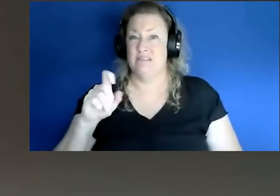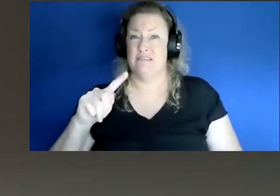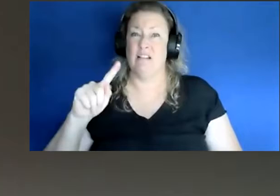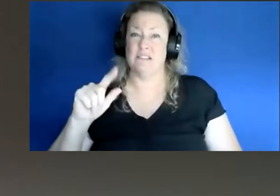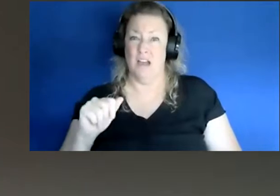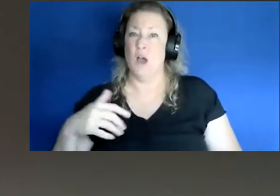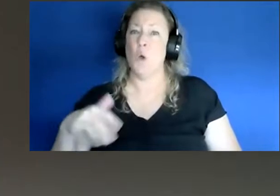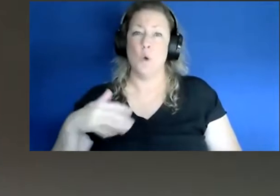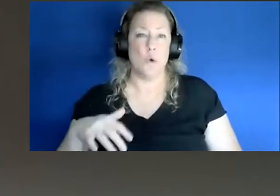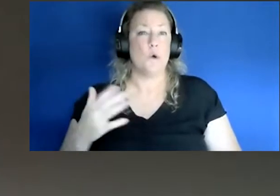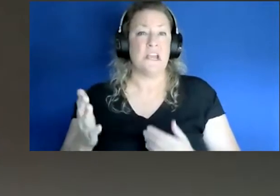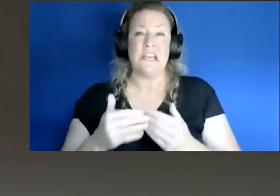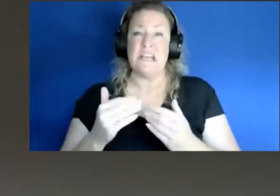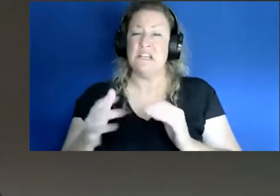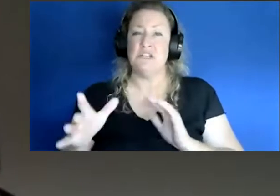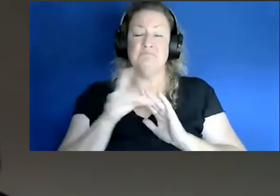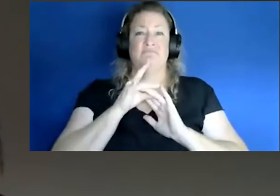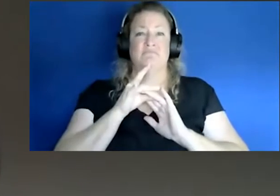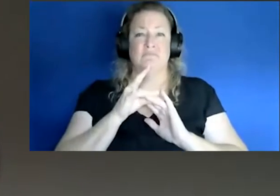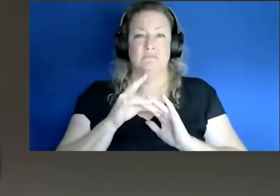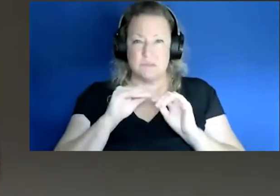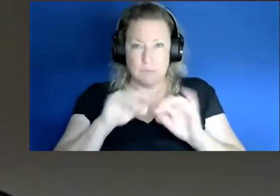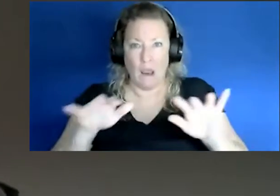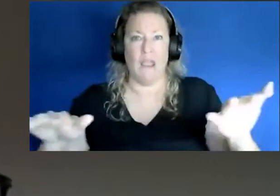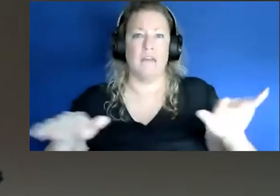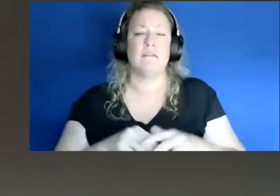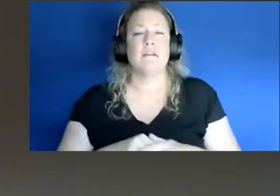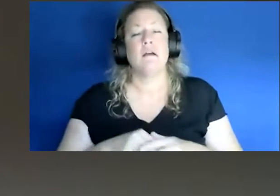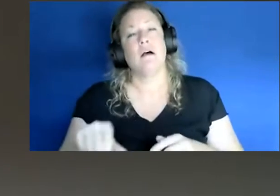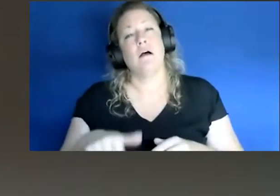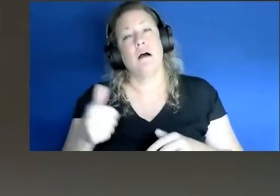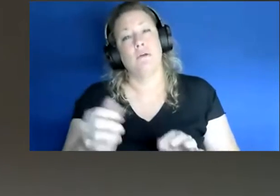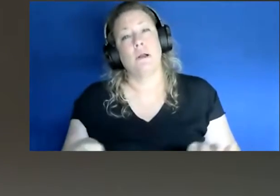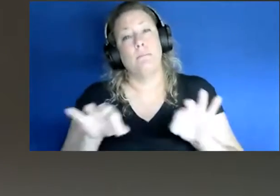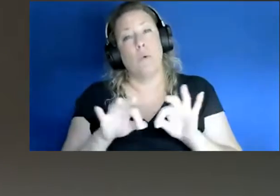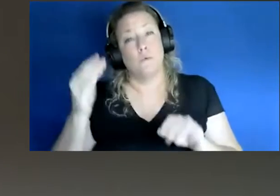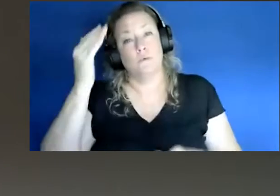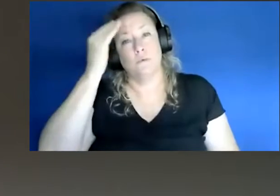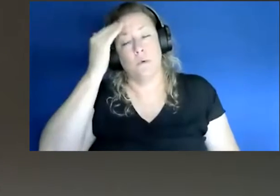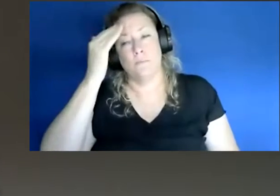terms of how easy it is to to to spread. The other important thing to note is that you know initially